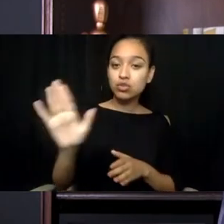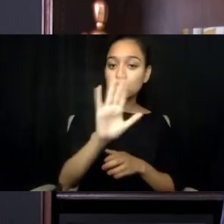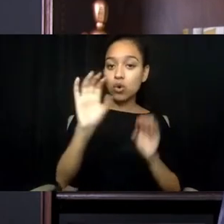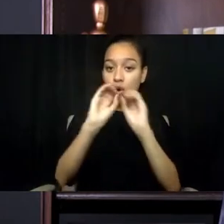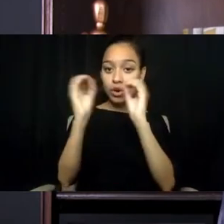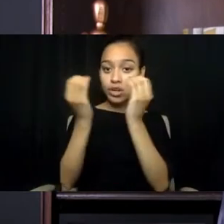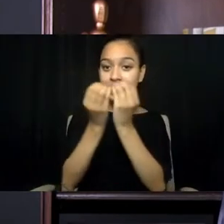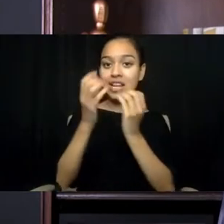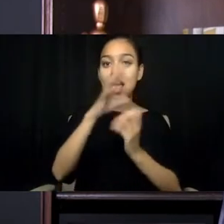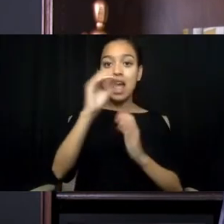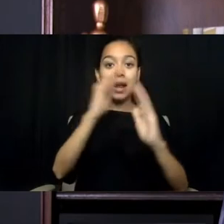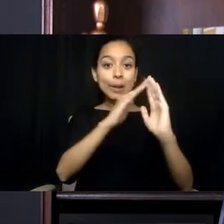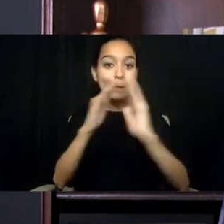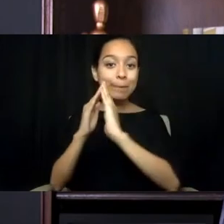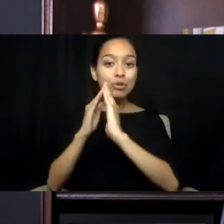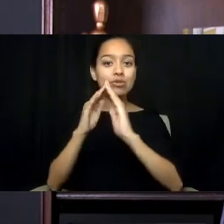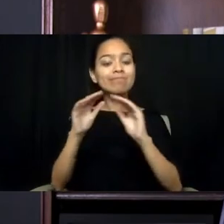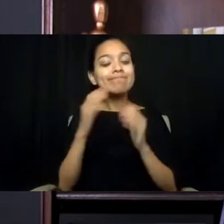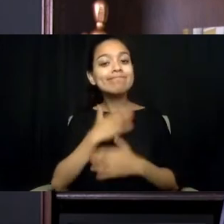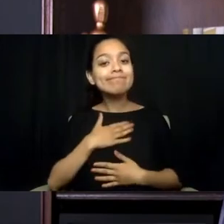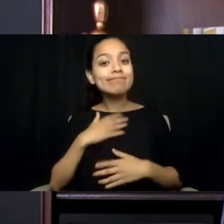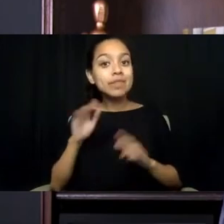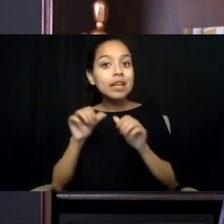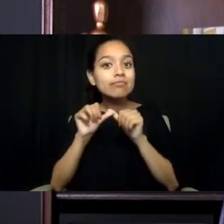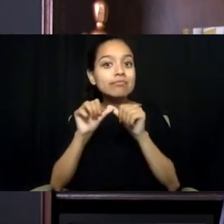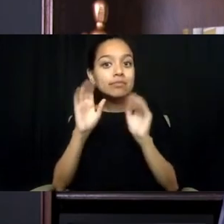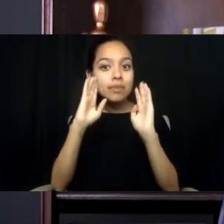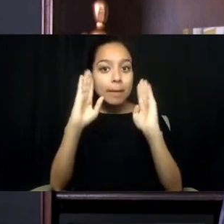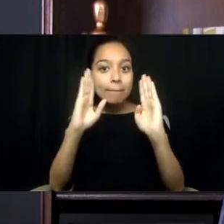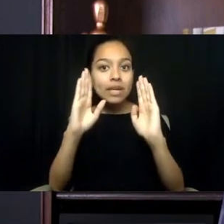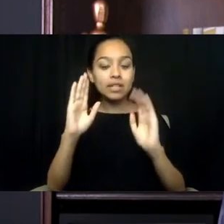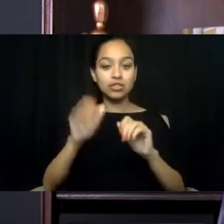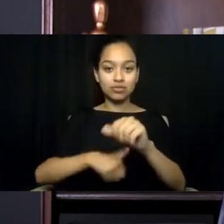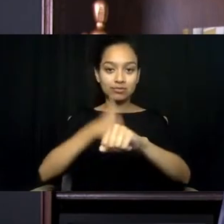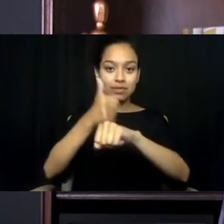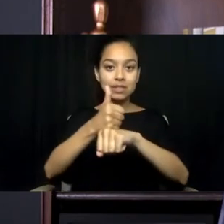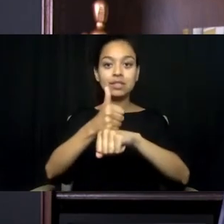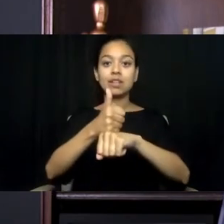please continue to pay attention to the implementation of 988 and crisis services